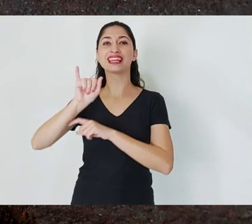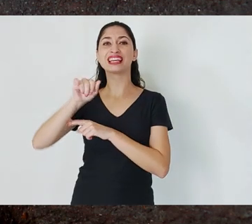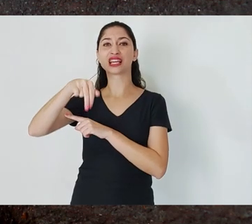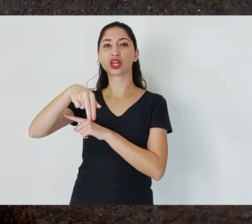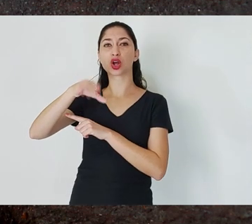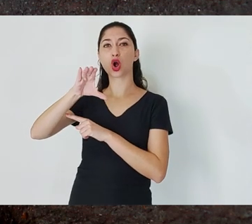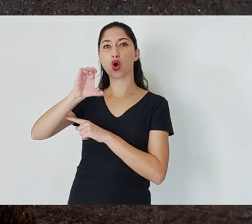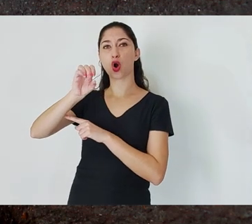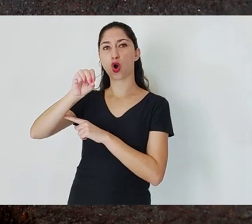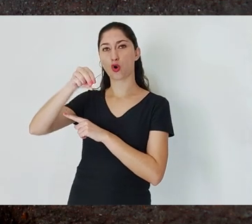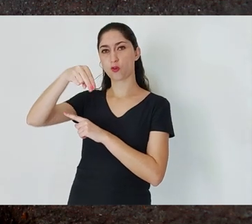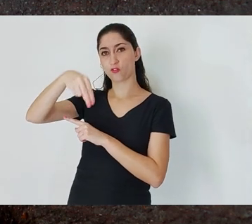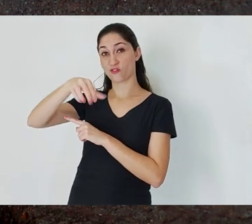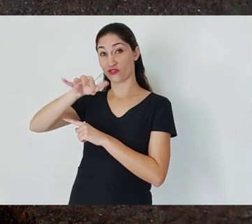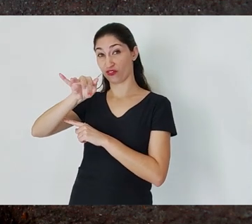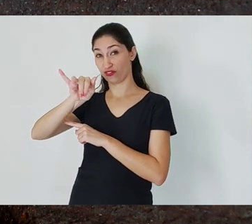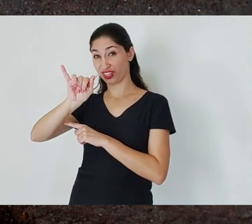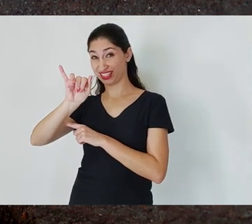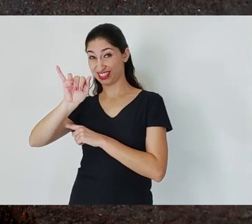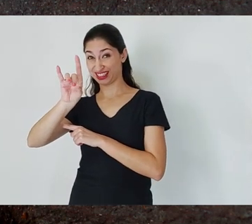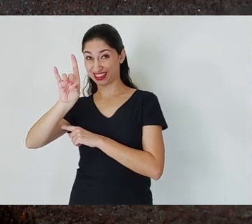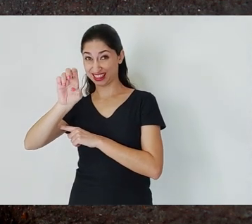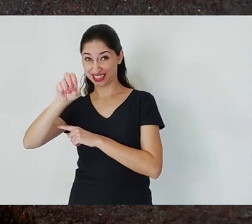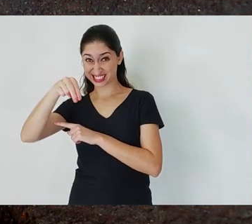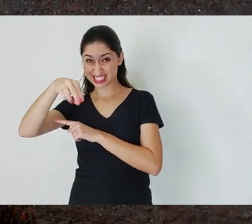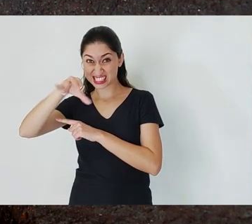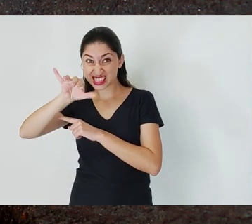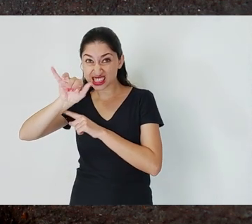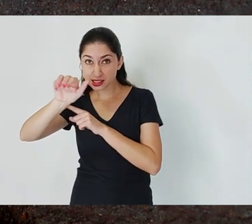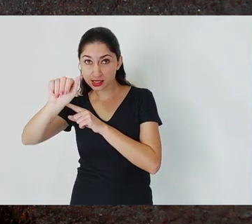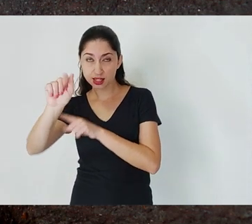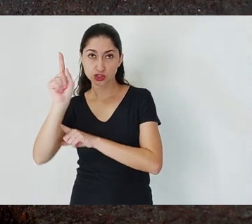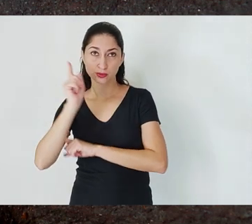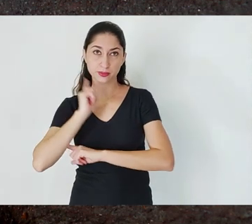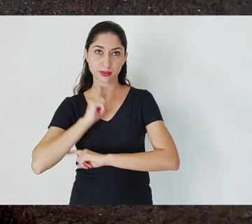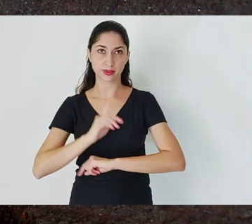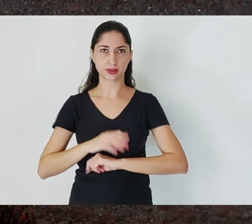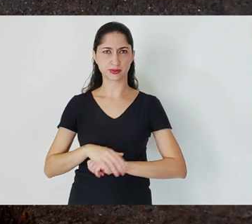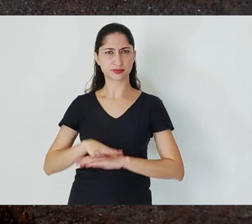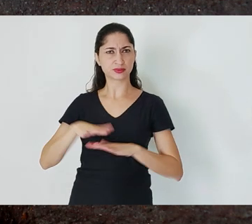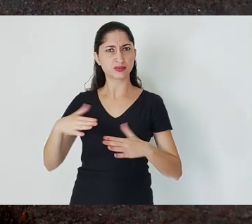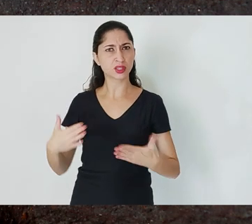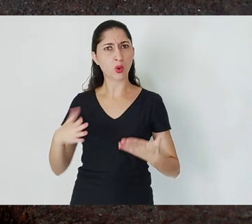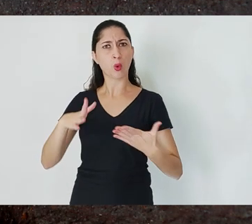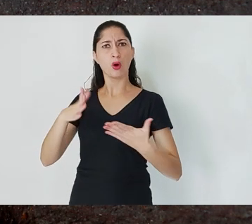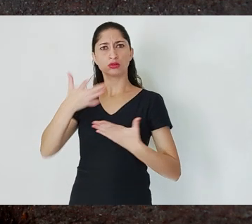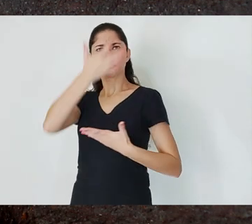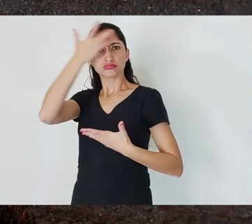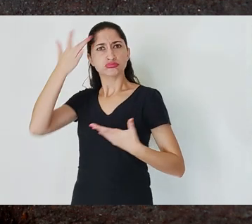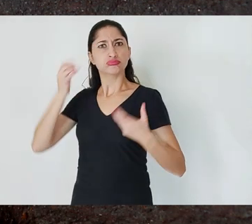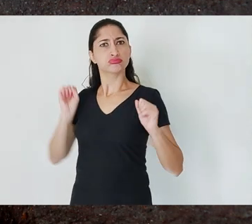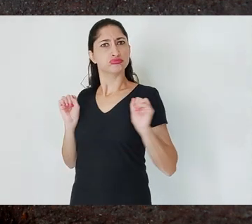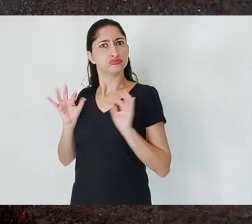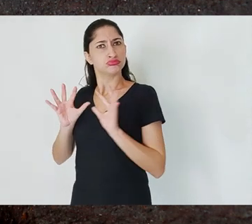The main conspirators started to dedicate themselves more to the cause, started to meet in Tiradentes,